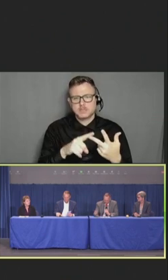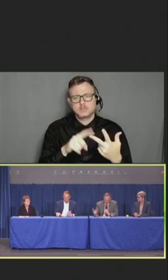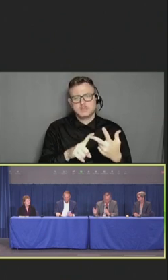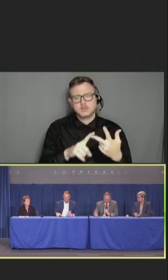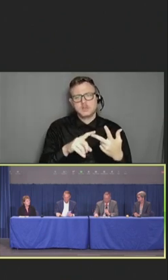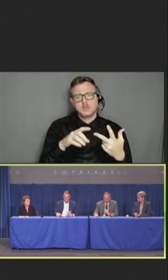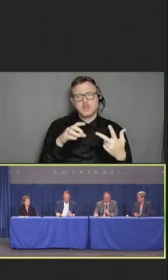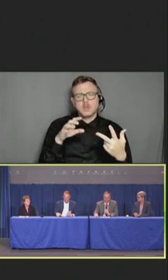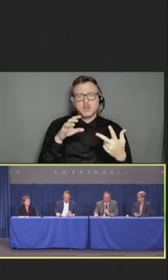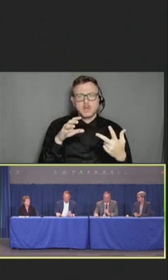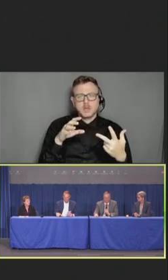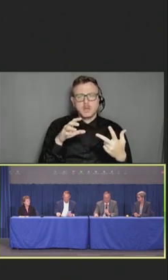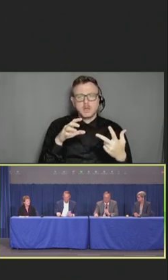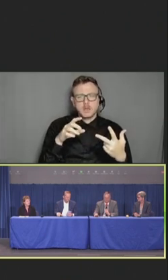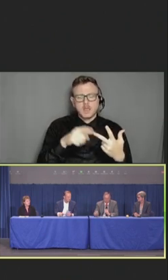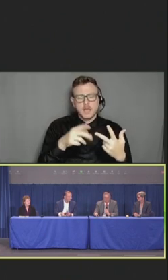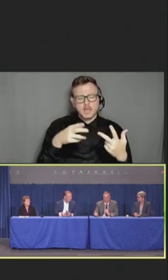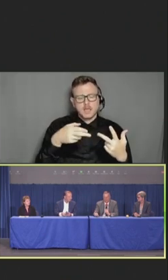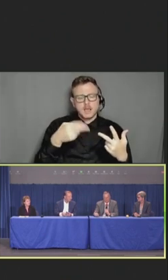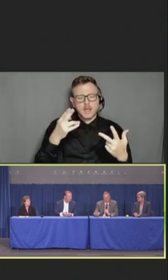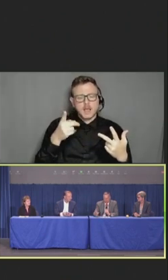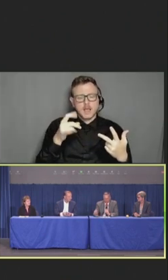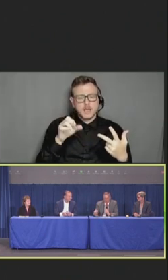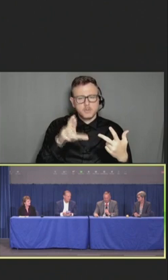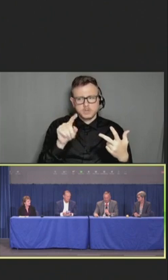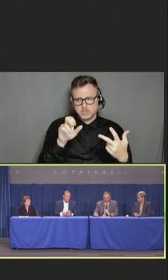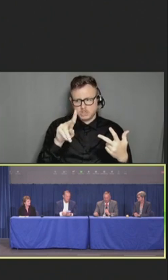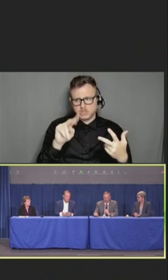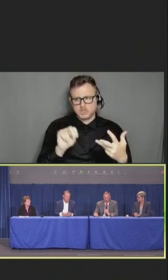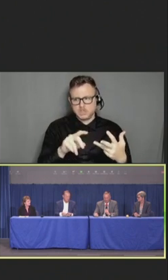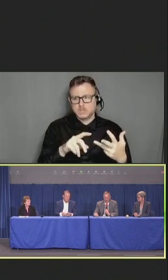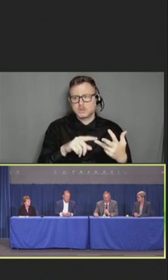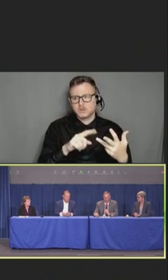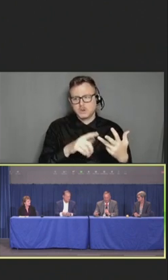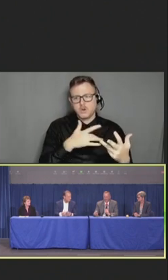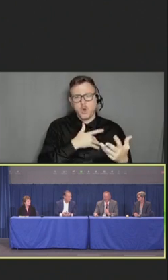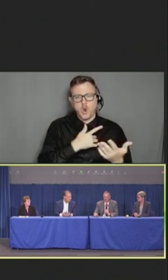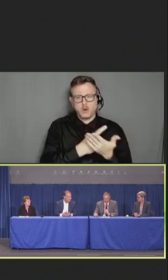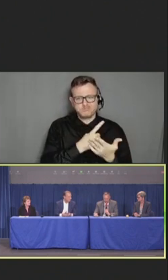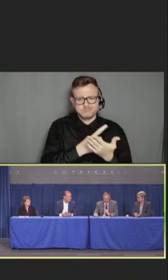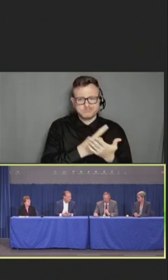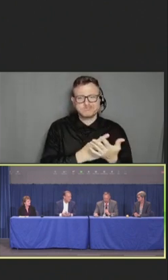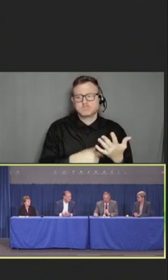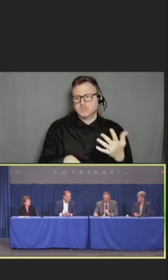the word hypertension, everybody in that room pretty much raises their hand and says, "Pheochromocytoma,"